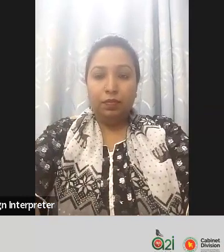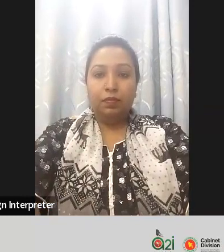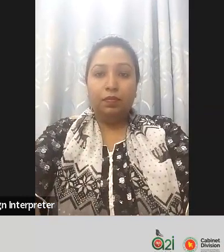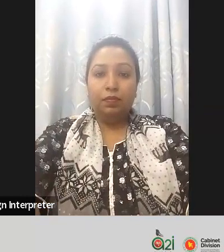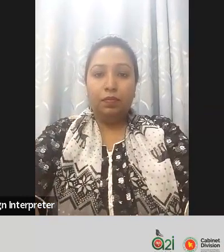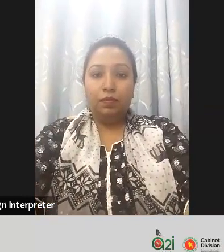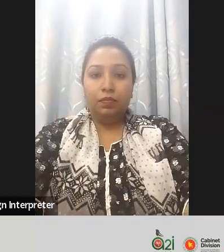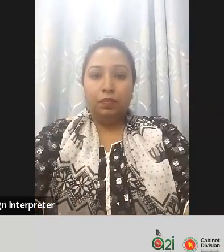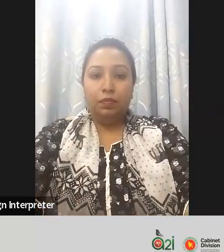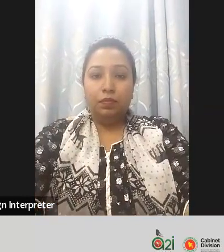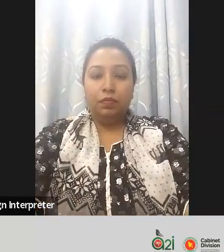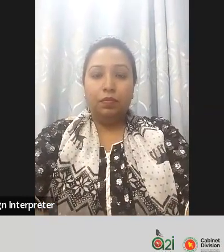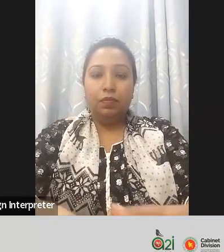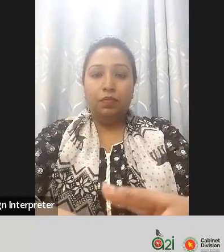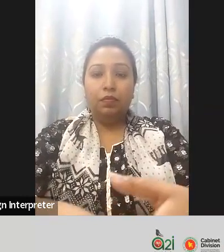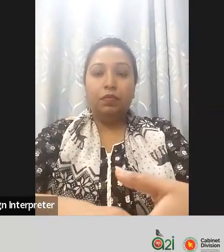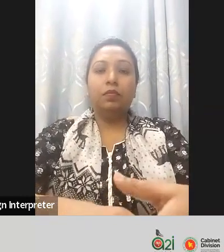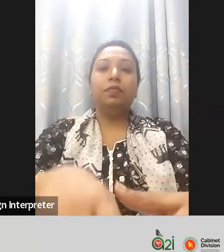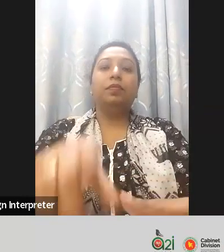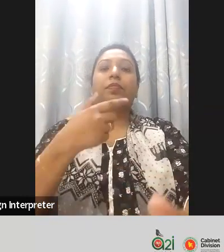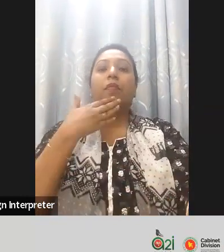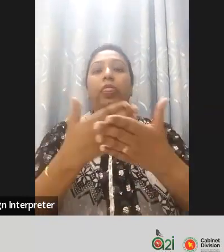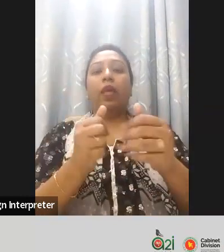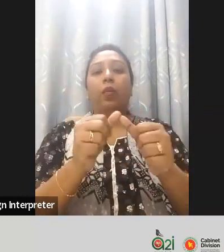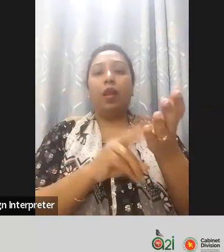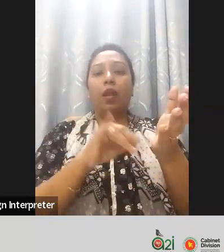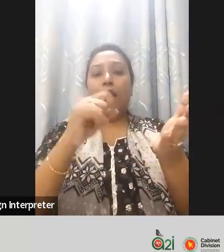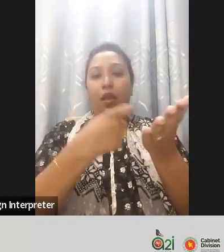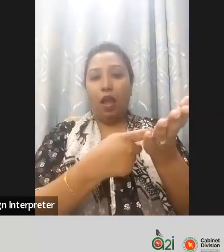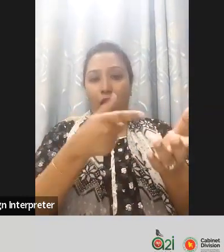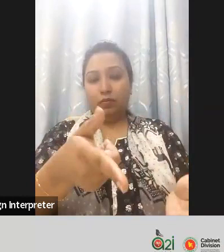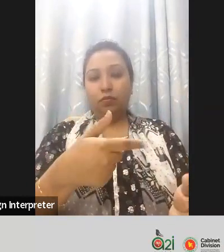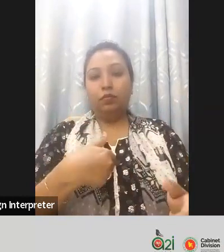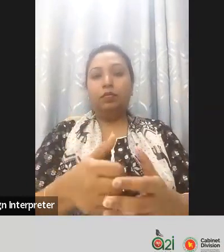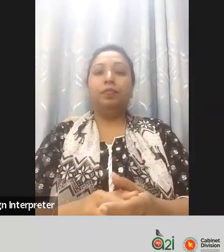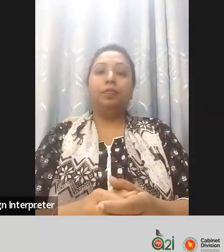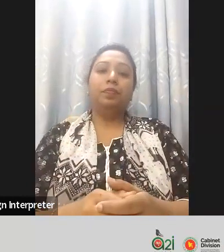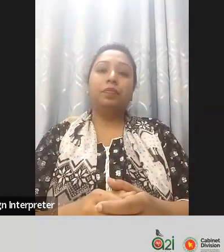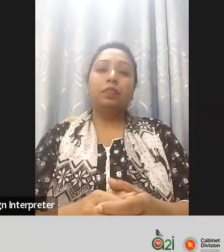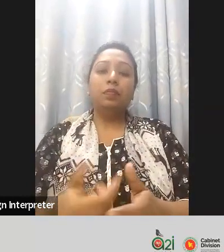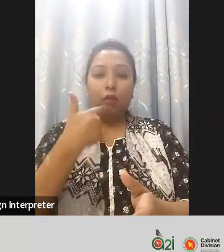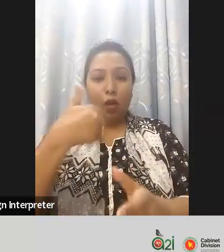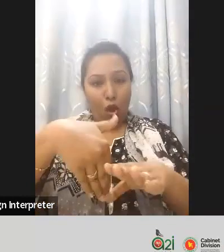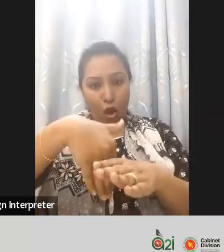Permission from the chair can I